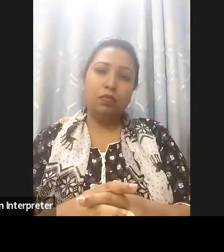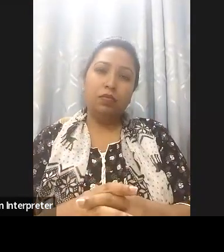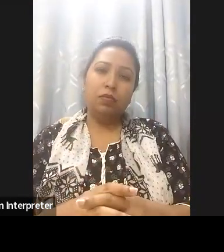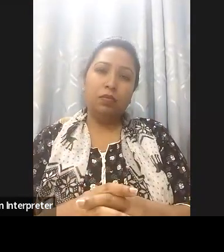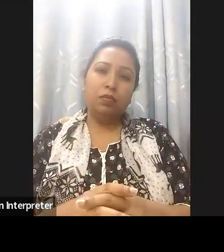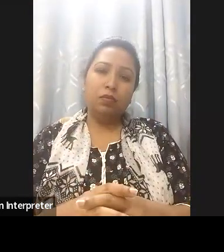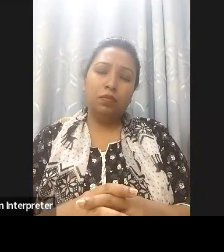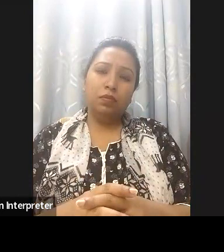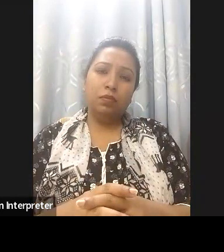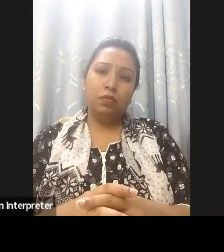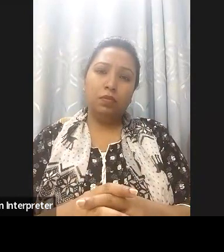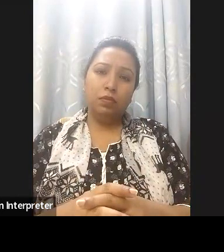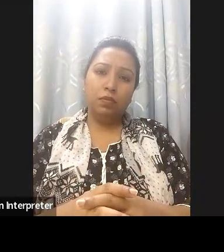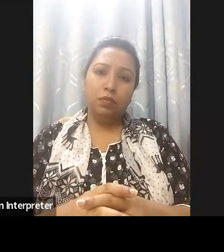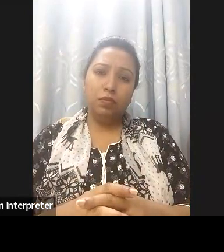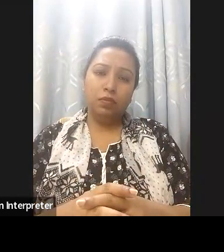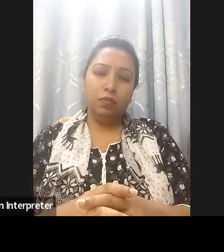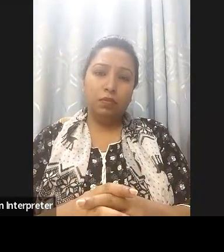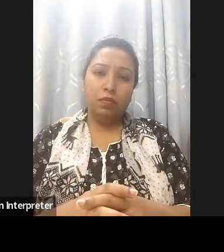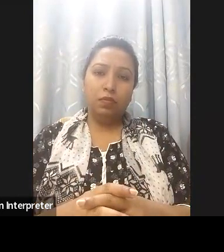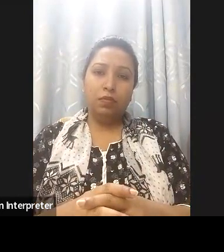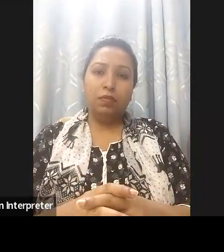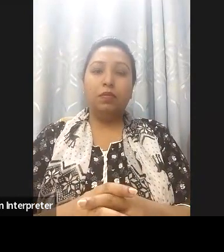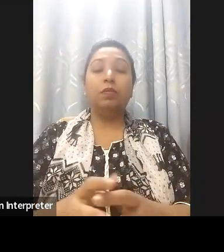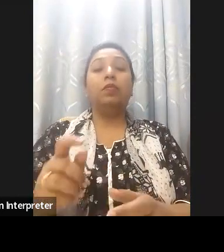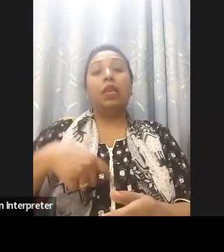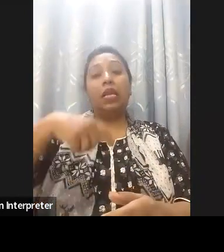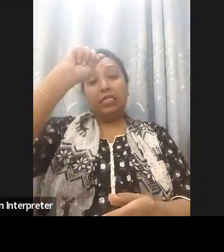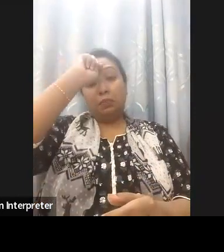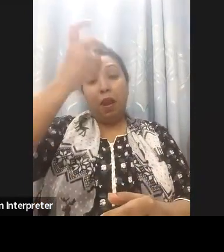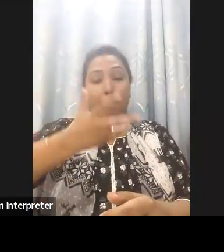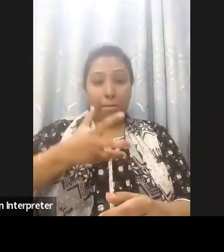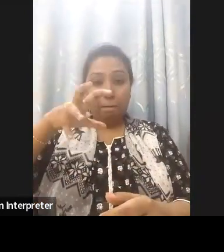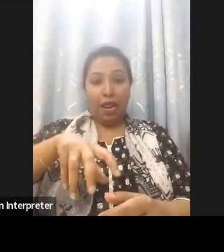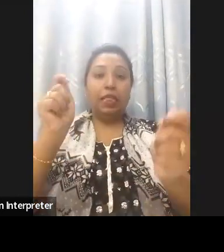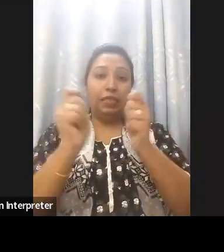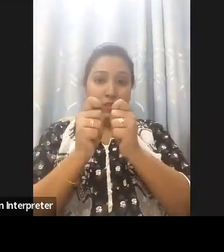include the inclusion of disabled individuals and organization or people with disabilities